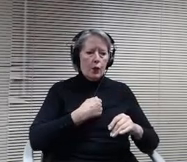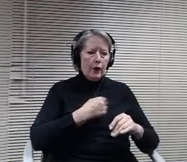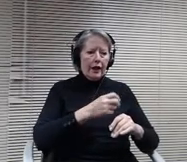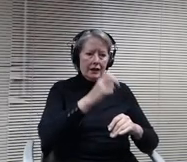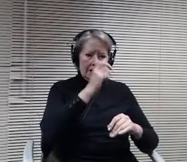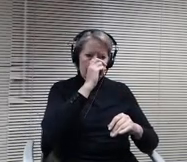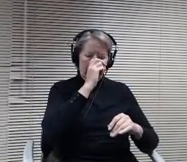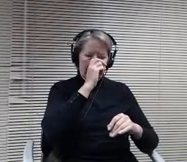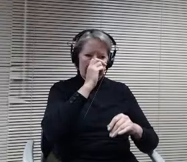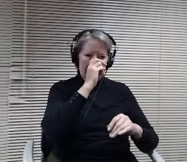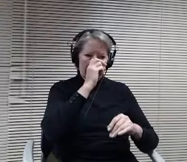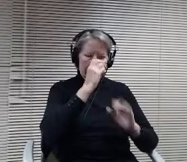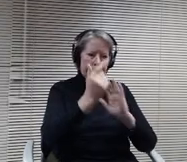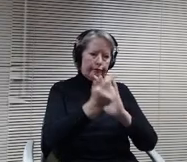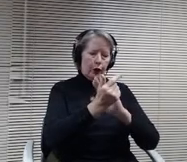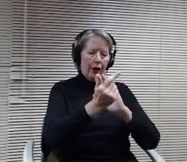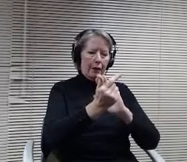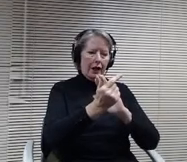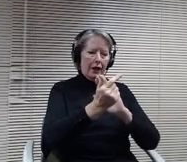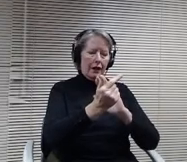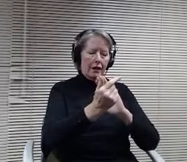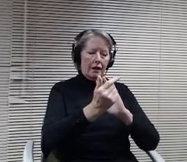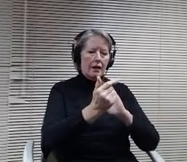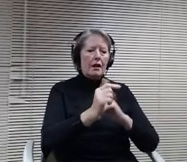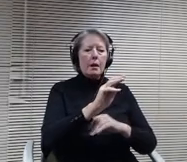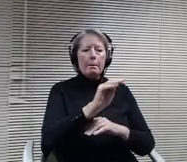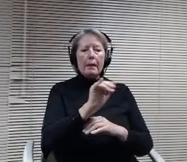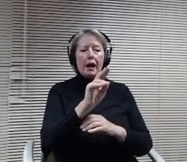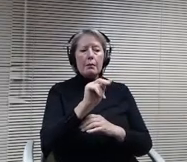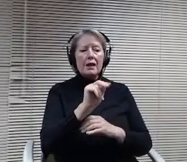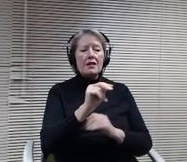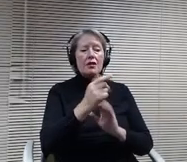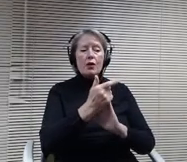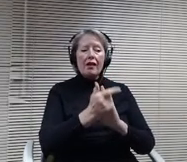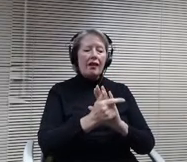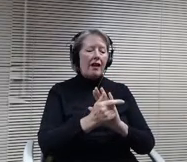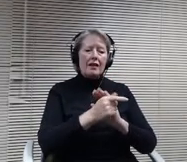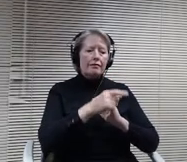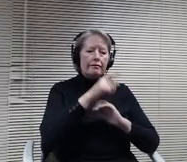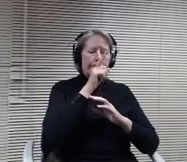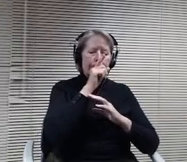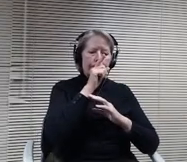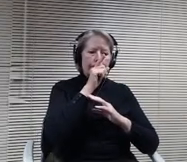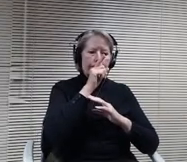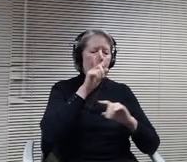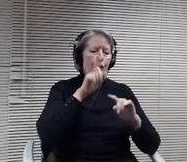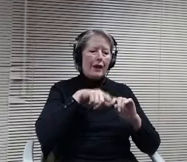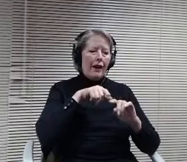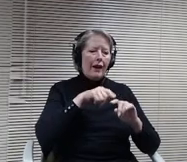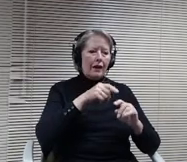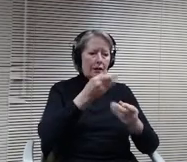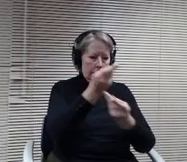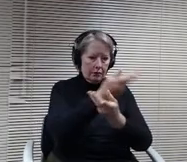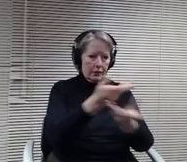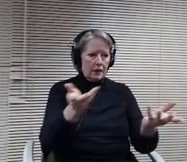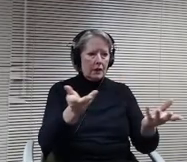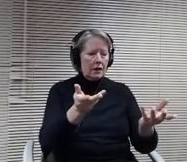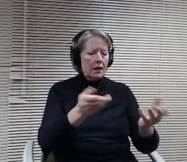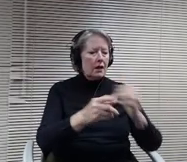Law from revealing the punishment for employees to anyone else other than the employee who is punished.